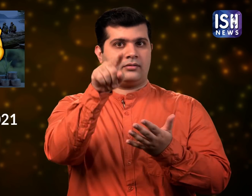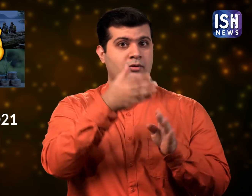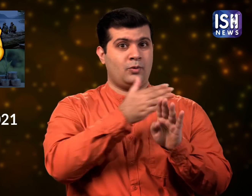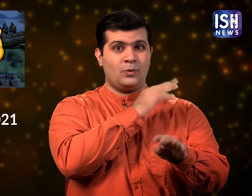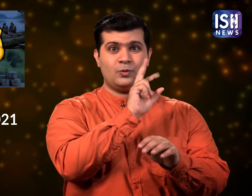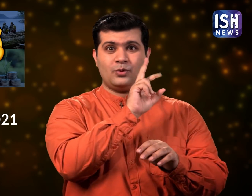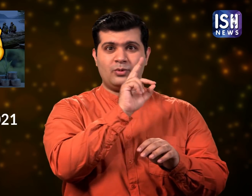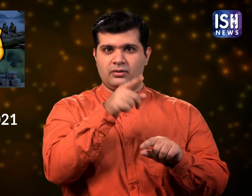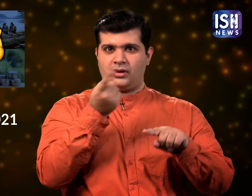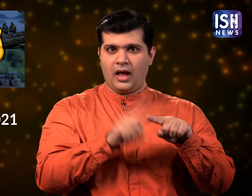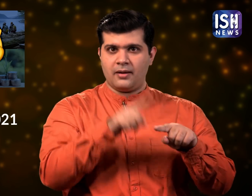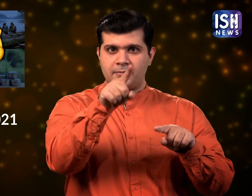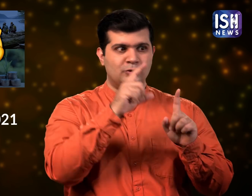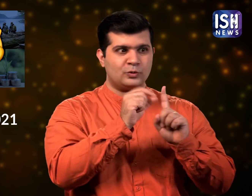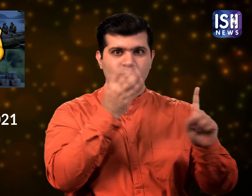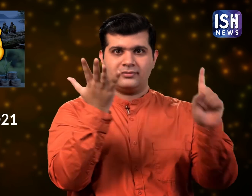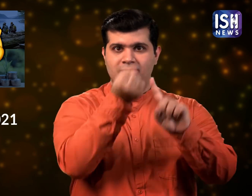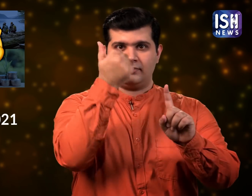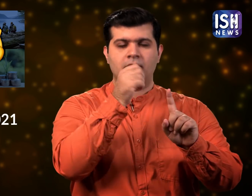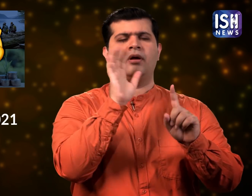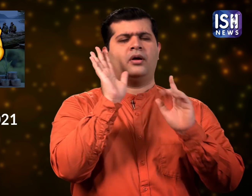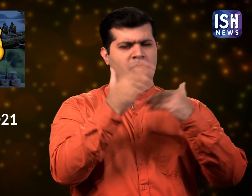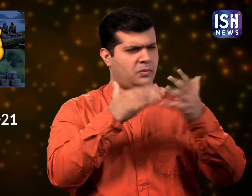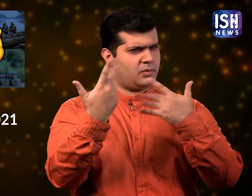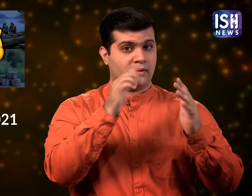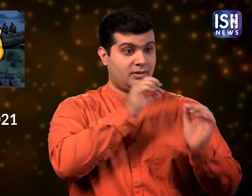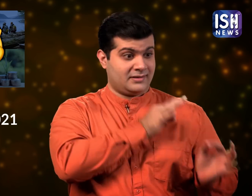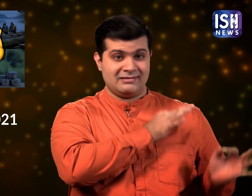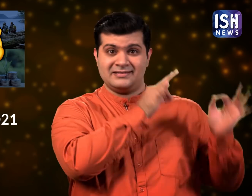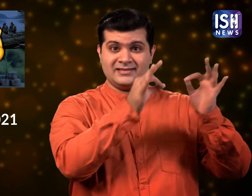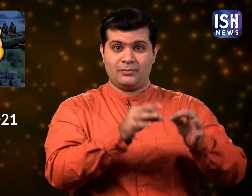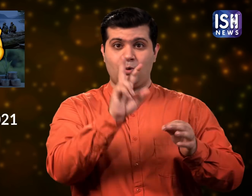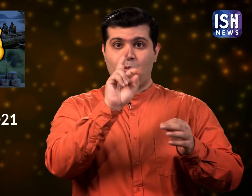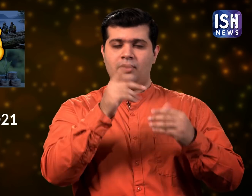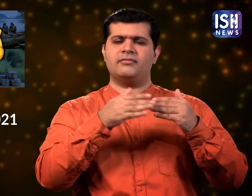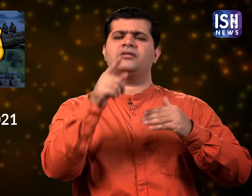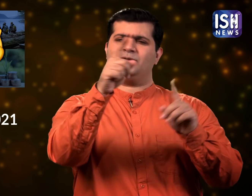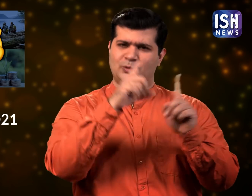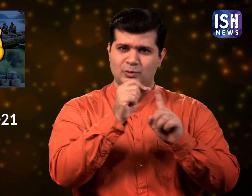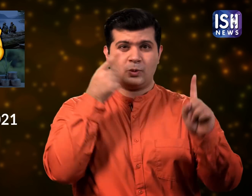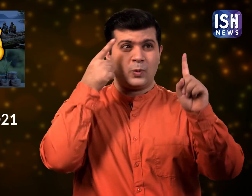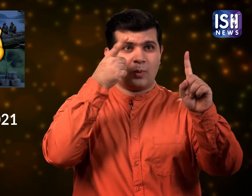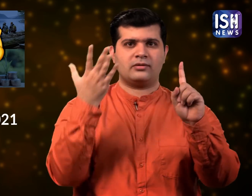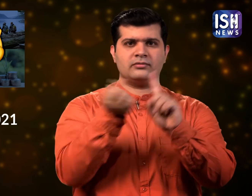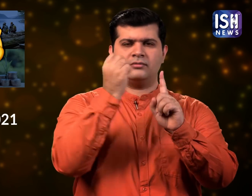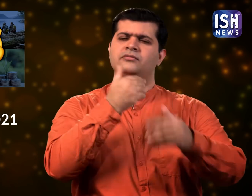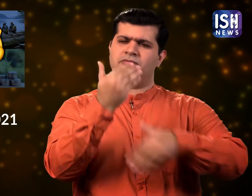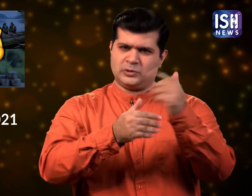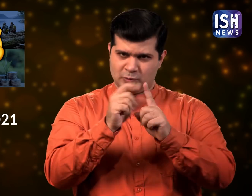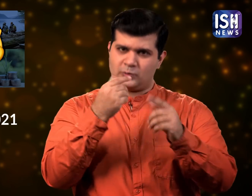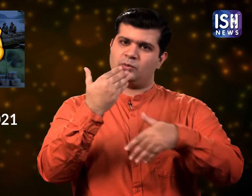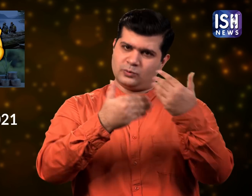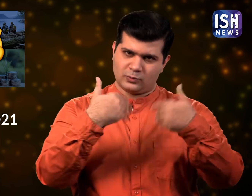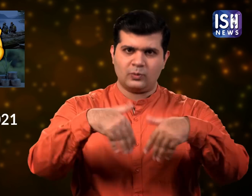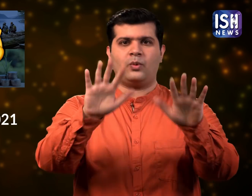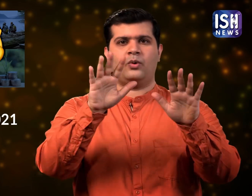Doesn't matter if you could not achieve your goals in 2020, go ahead and plan for 2021.